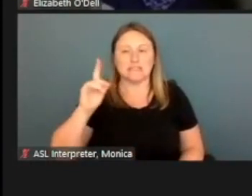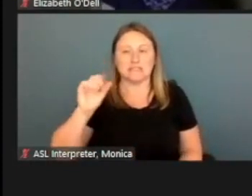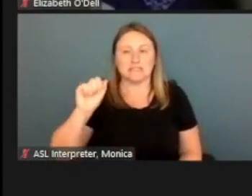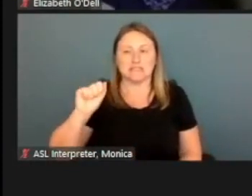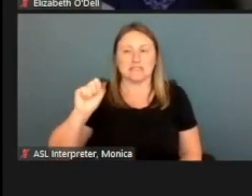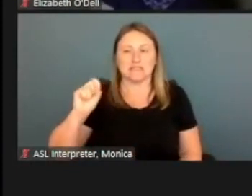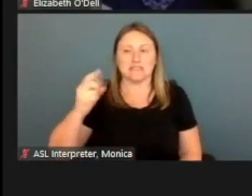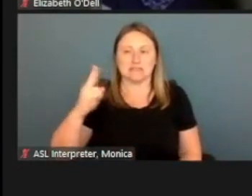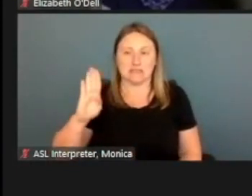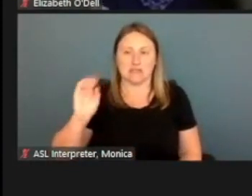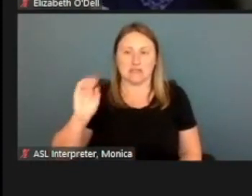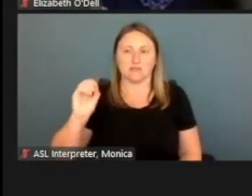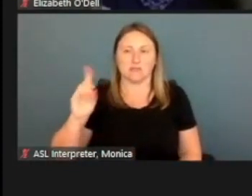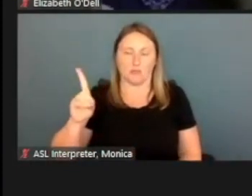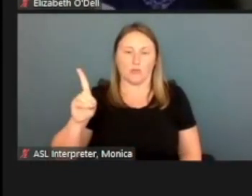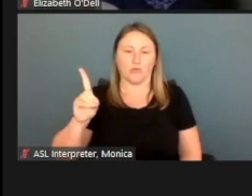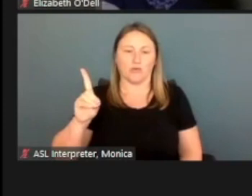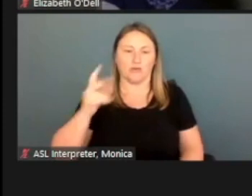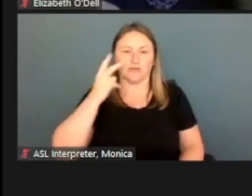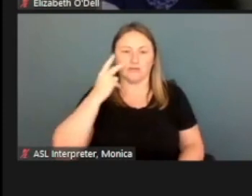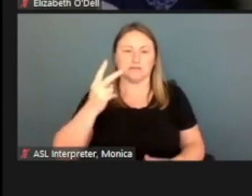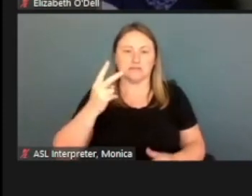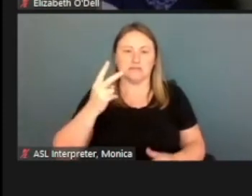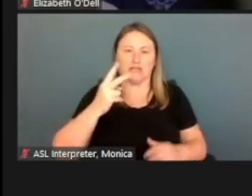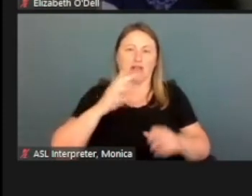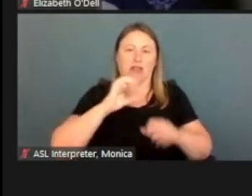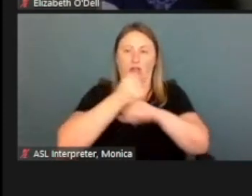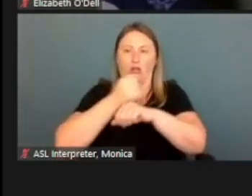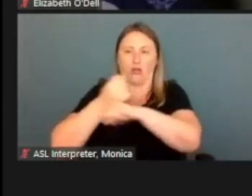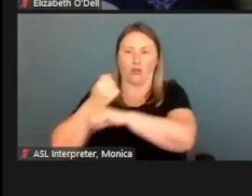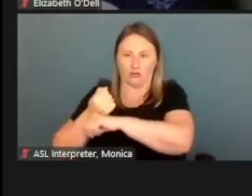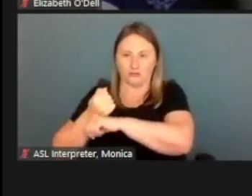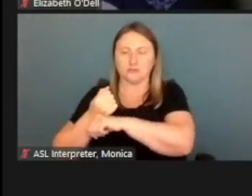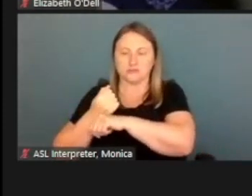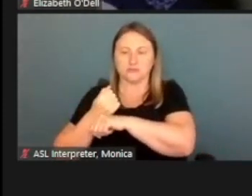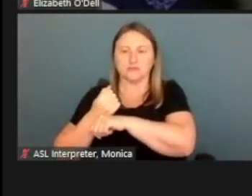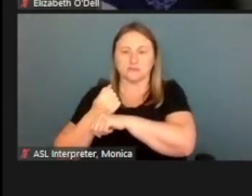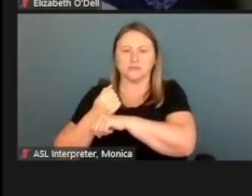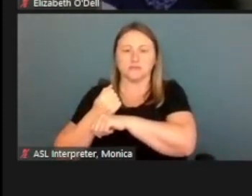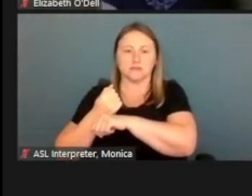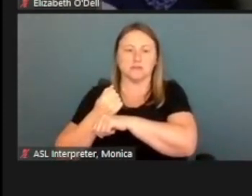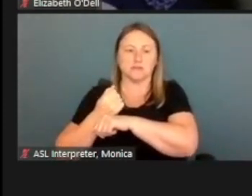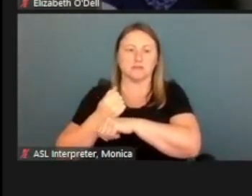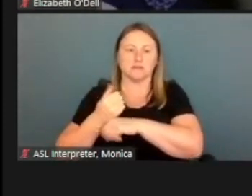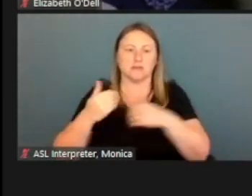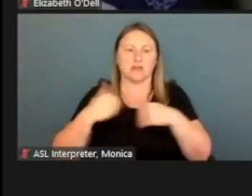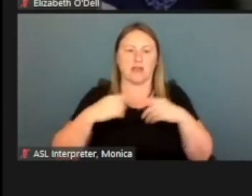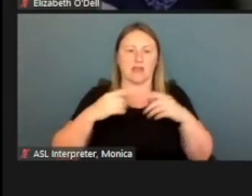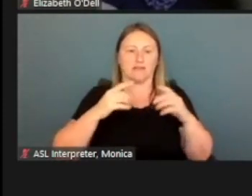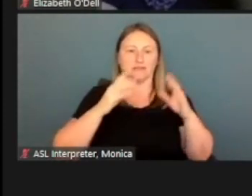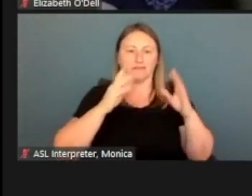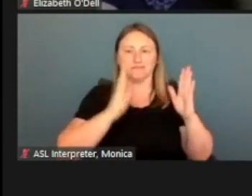everything's kind of locked down. It's got dash borders with a padlock.